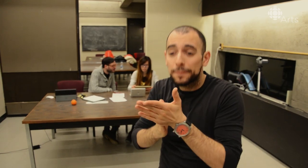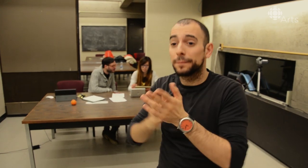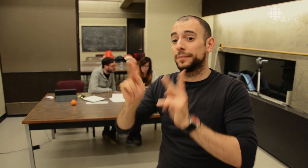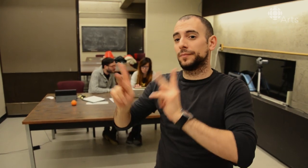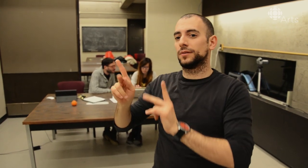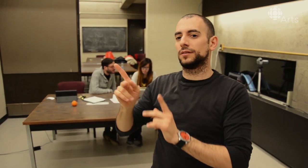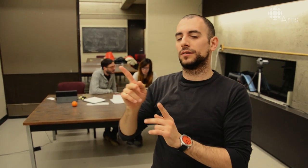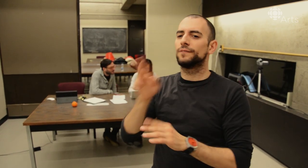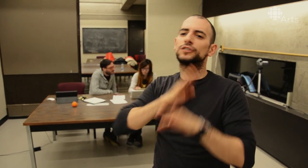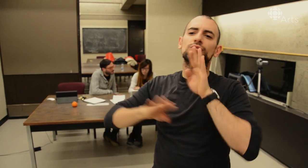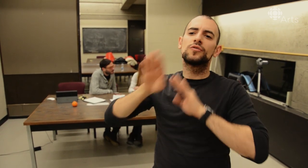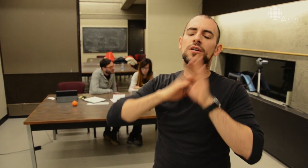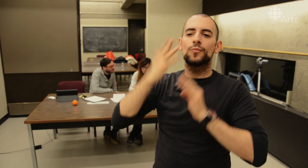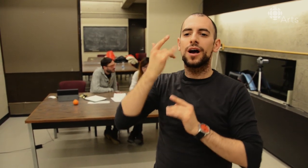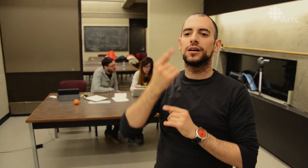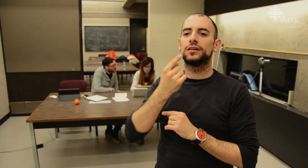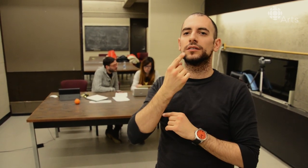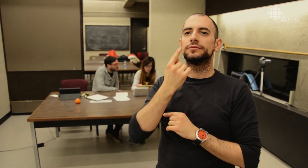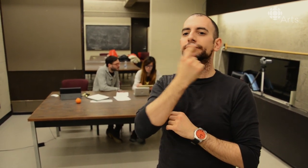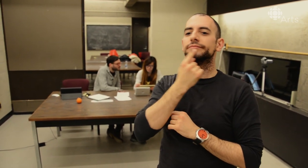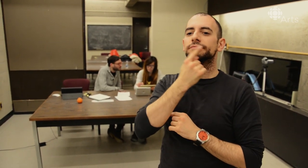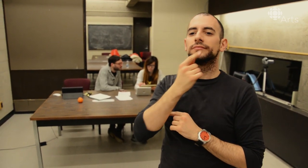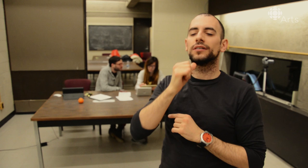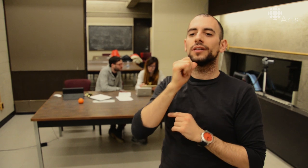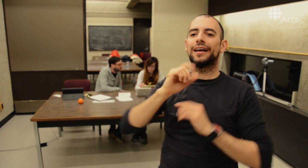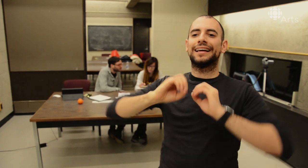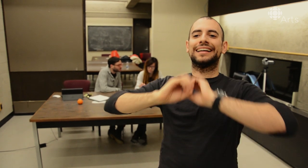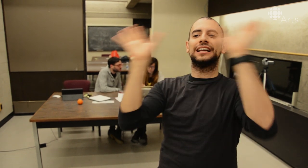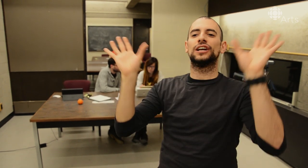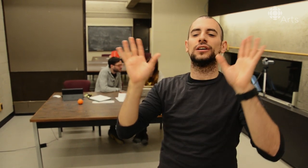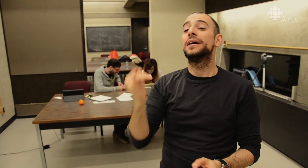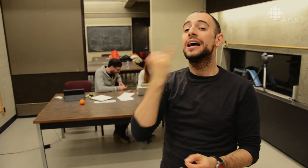[Jack] Some people are really frustrating to lip read because their lips do not move in a clear way.